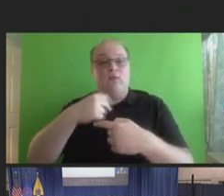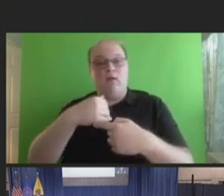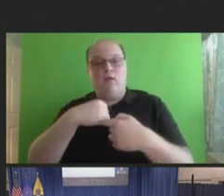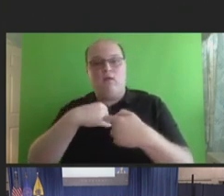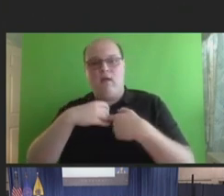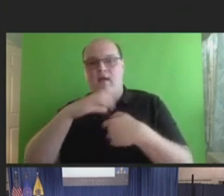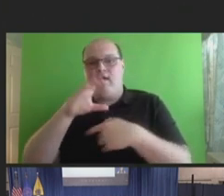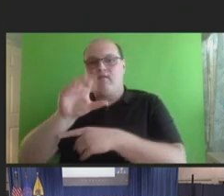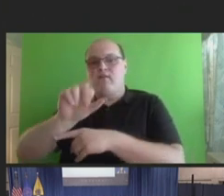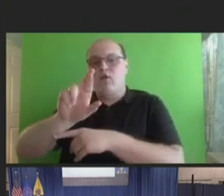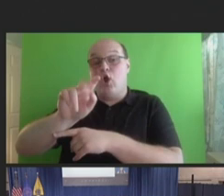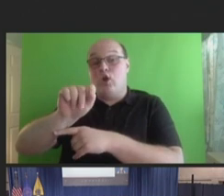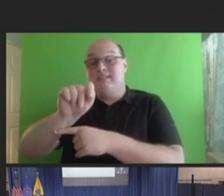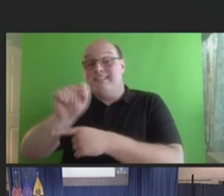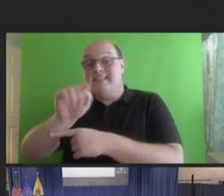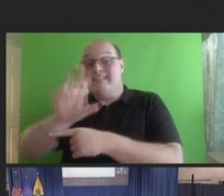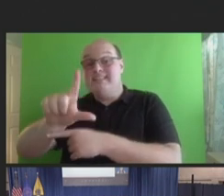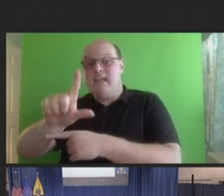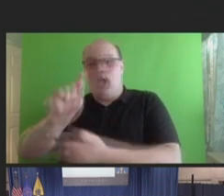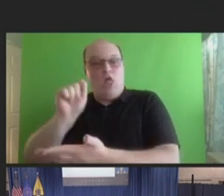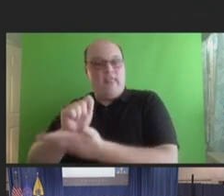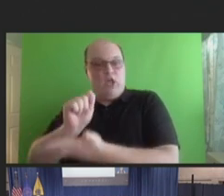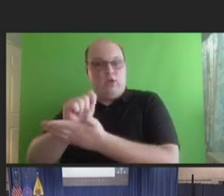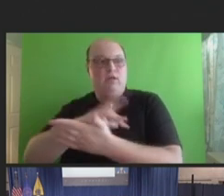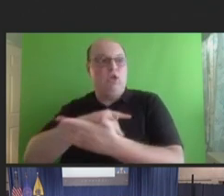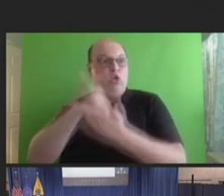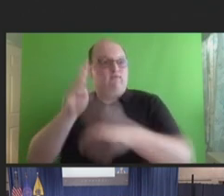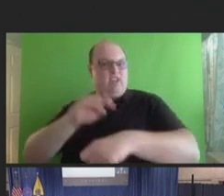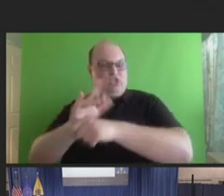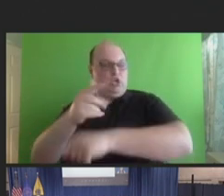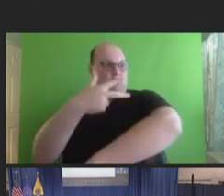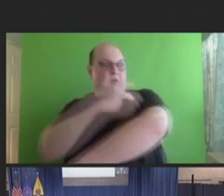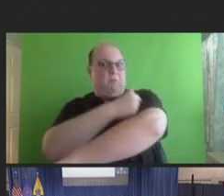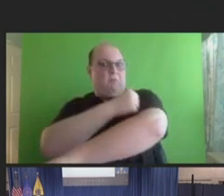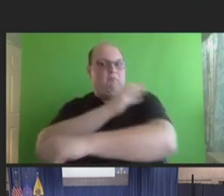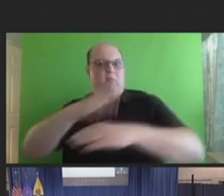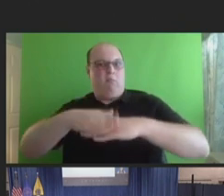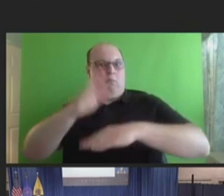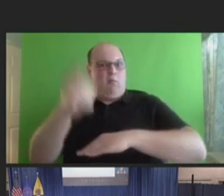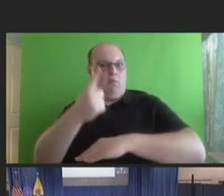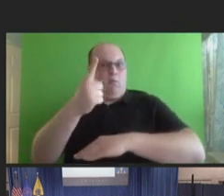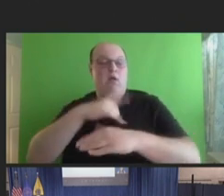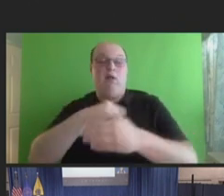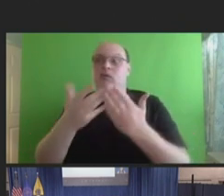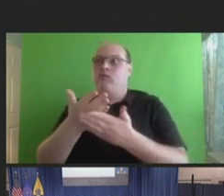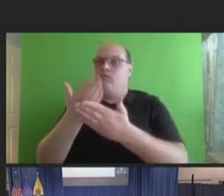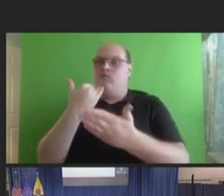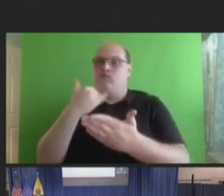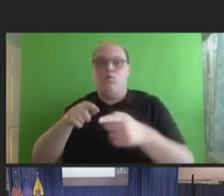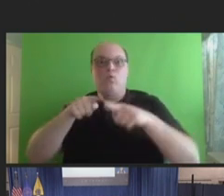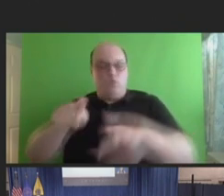who received one or more doses of COVID-19 vaccine, either prior to or during their treatment.